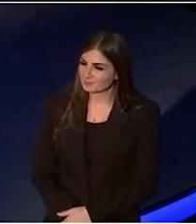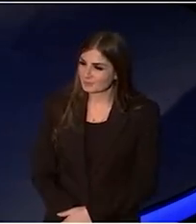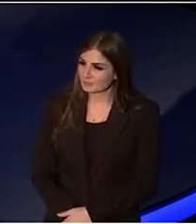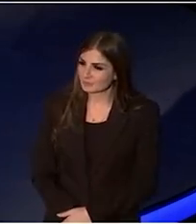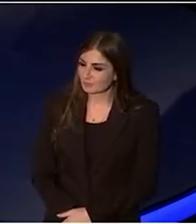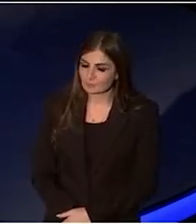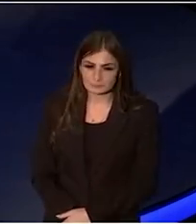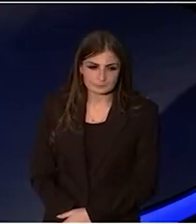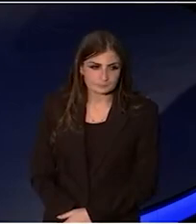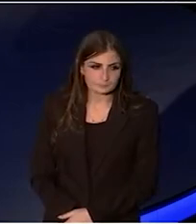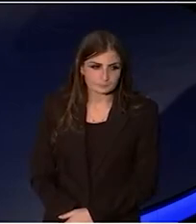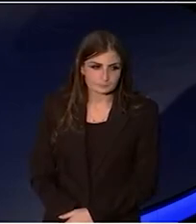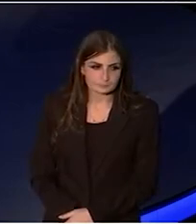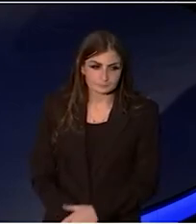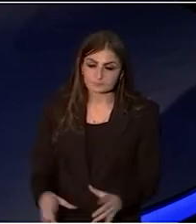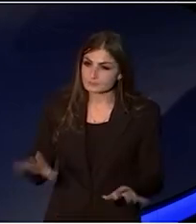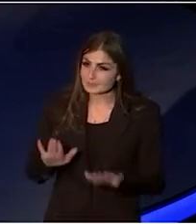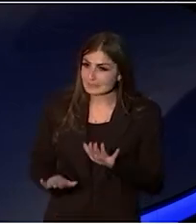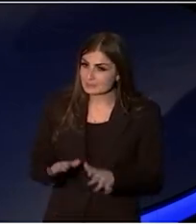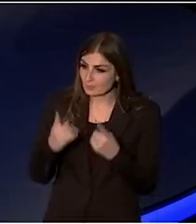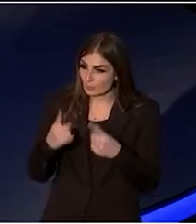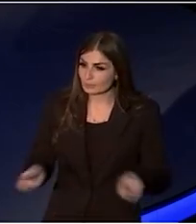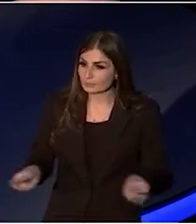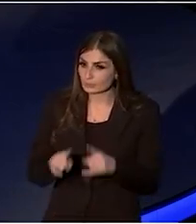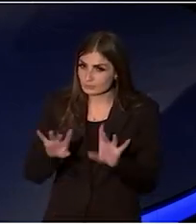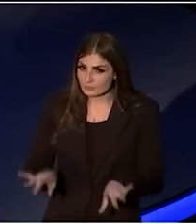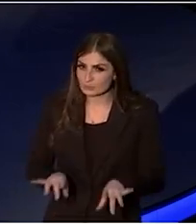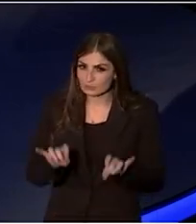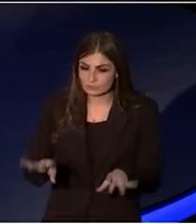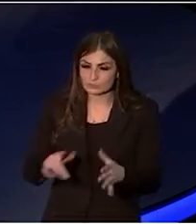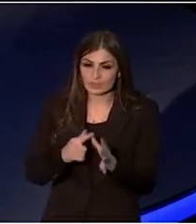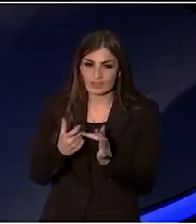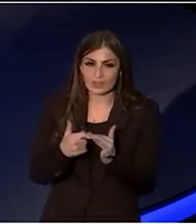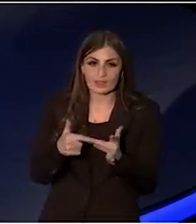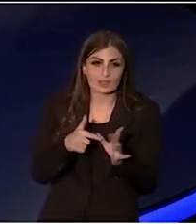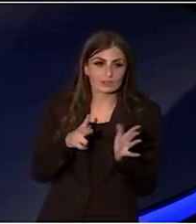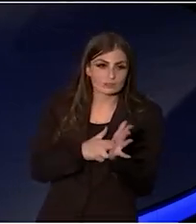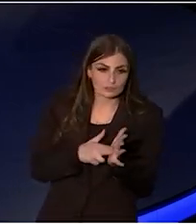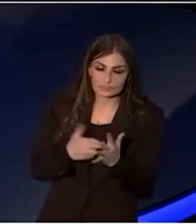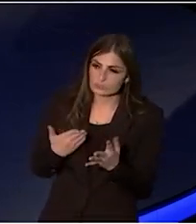Similarly with Music Australia, Adrian has gone through all the names,